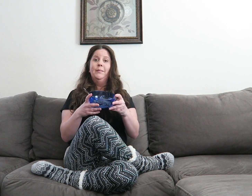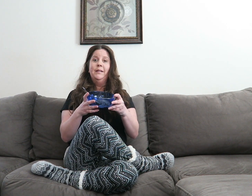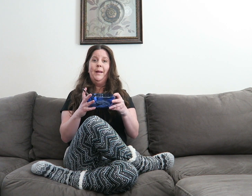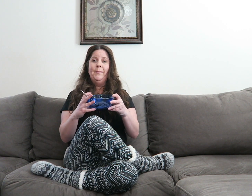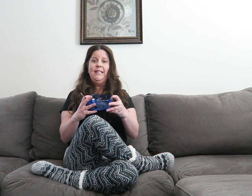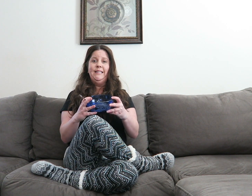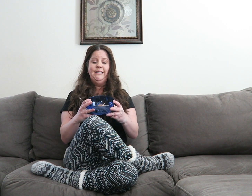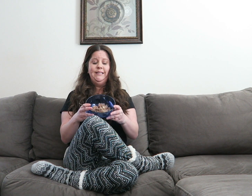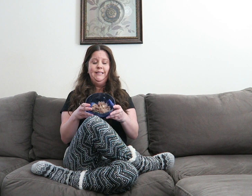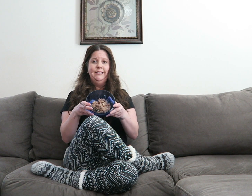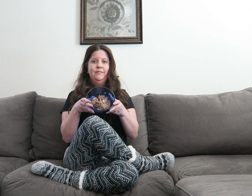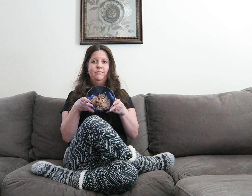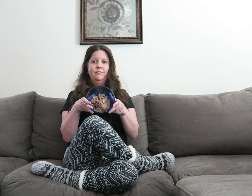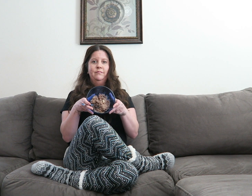I'm eating my beans